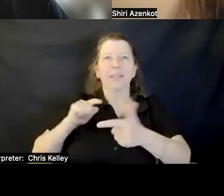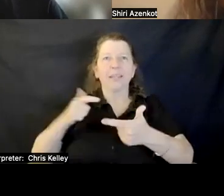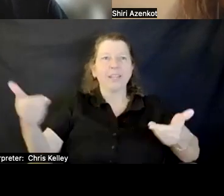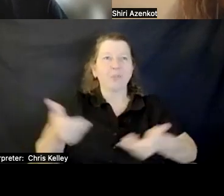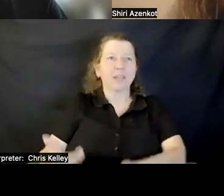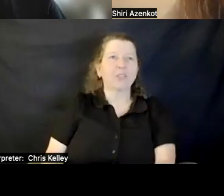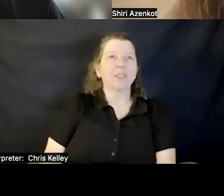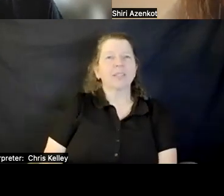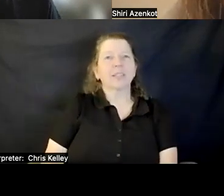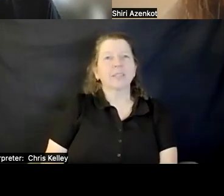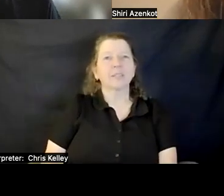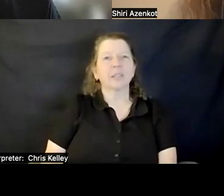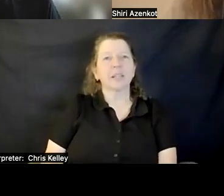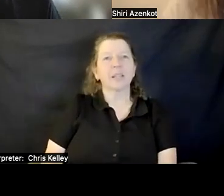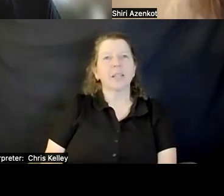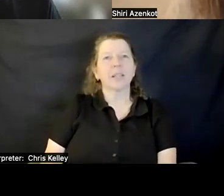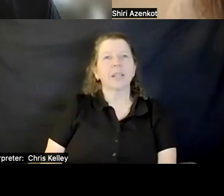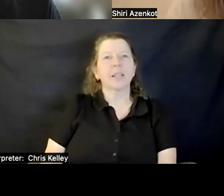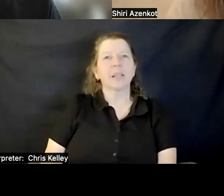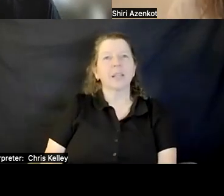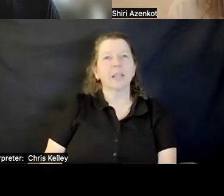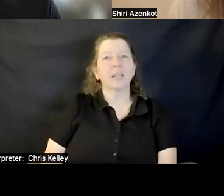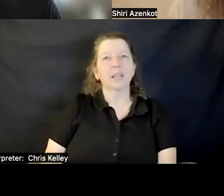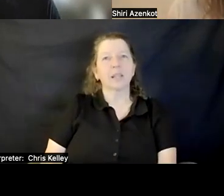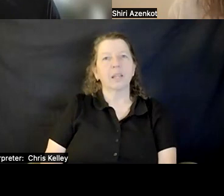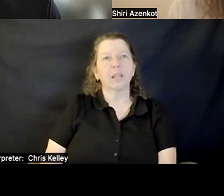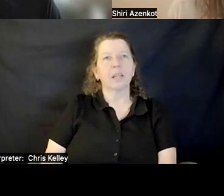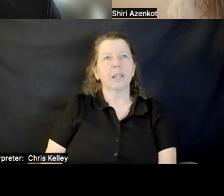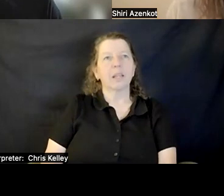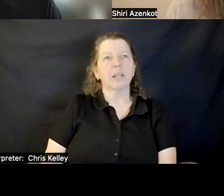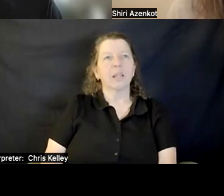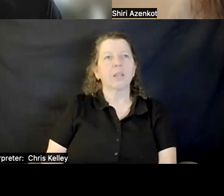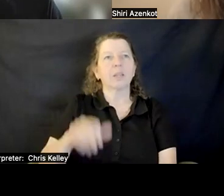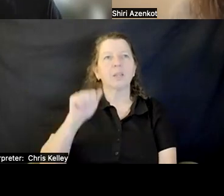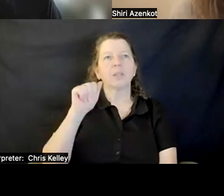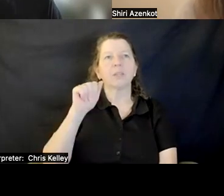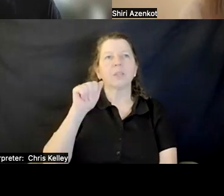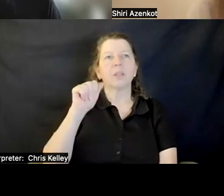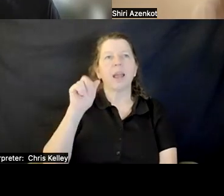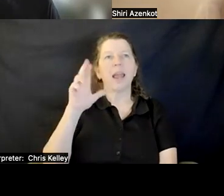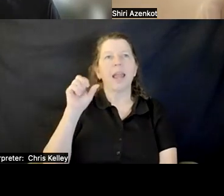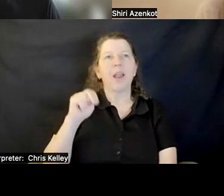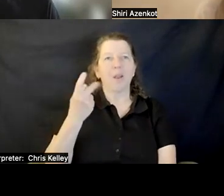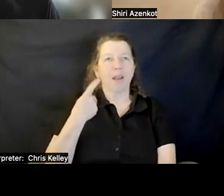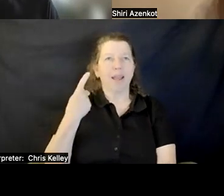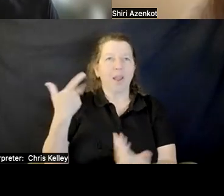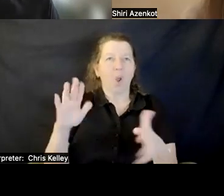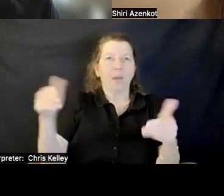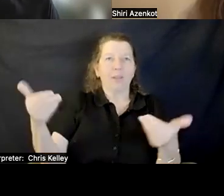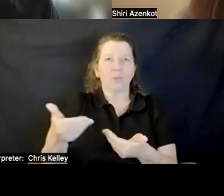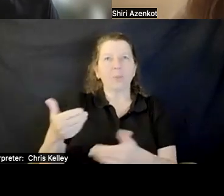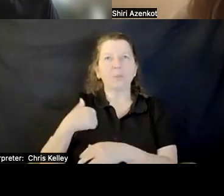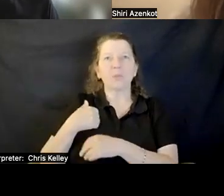Ricardo: Maybe -- Erin and I -- Aaron and I already introduced ourselves. Maybe you can go.